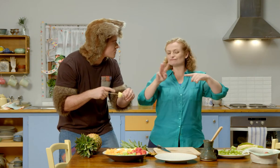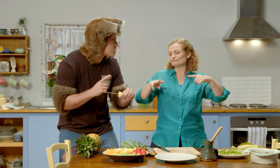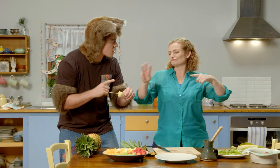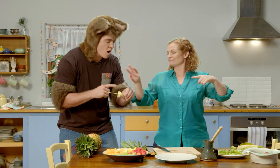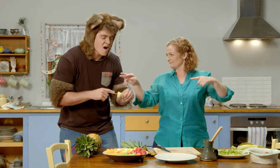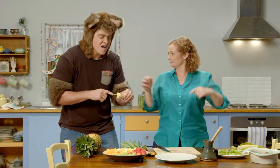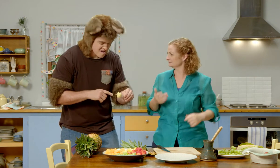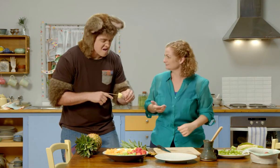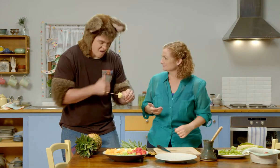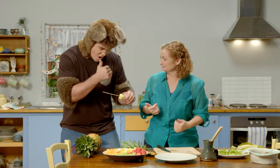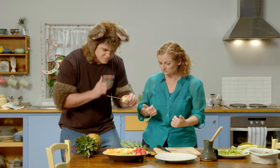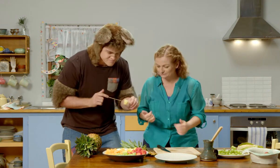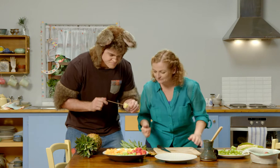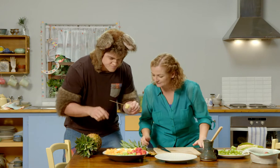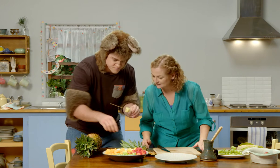I like to make patterns with the fruit.